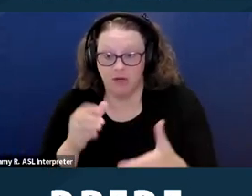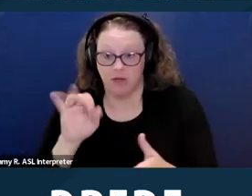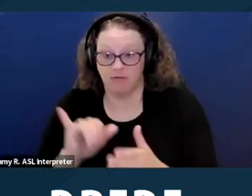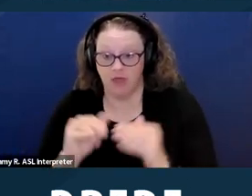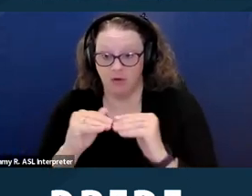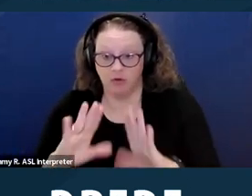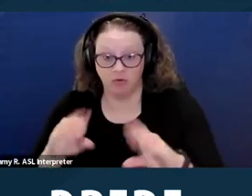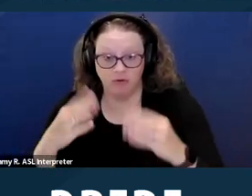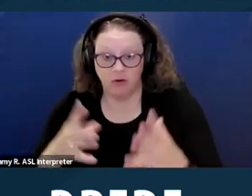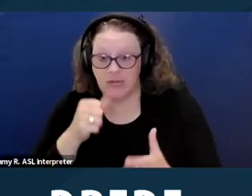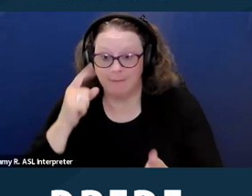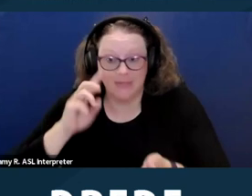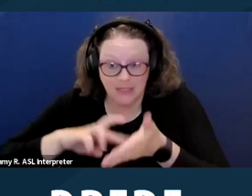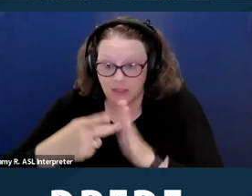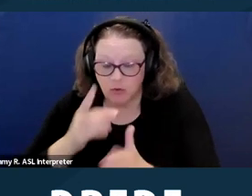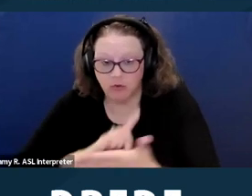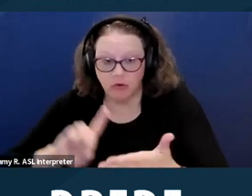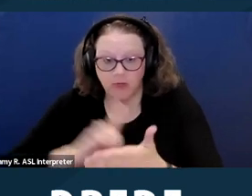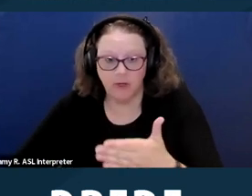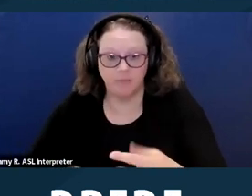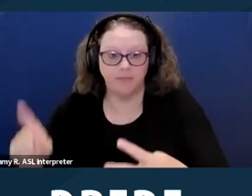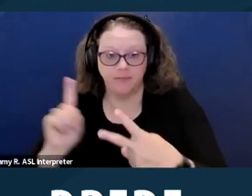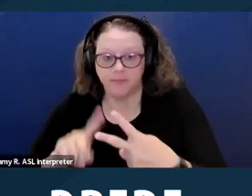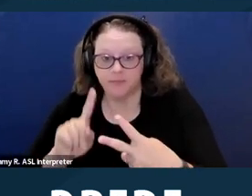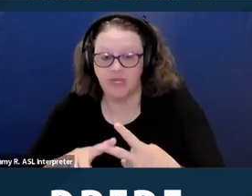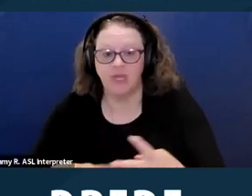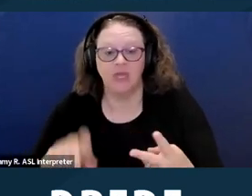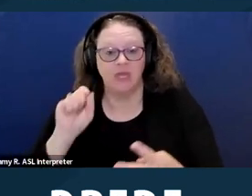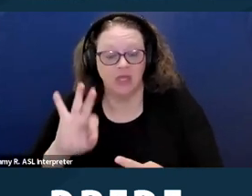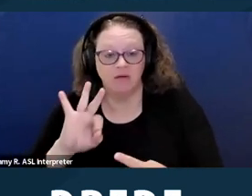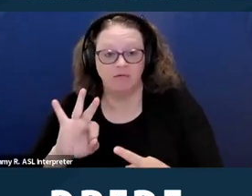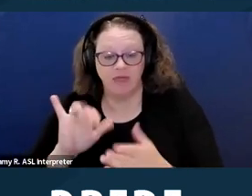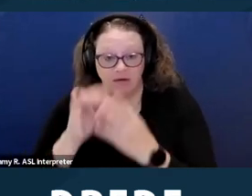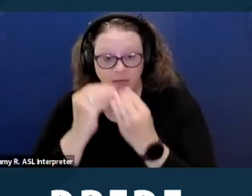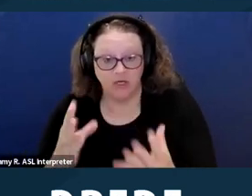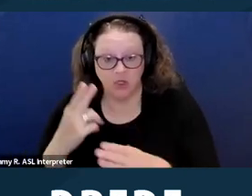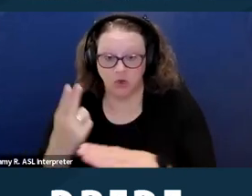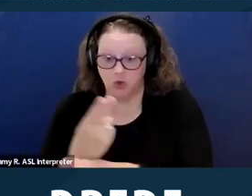is used to intentionally exclude members of a protected class. In other words, or for example,